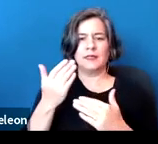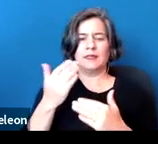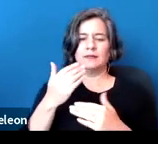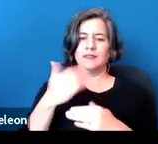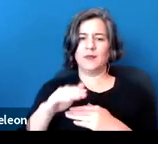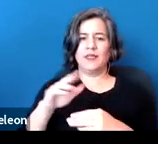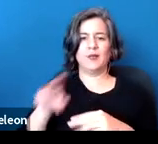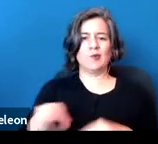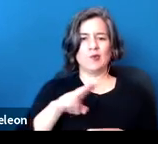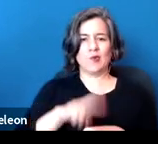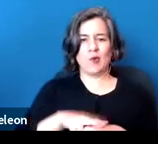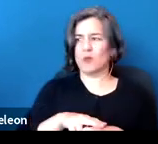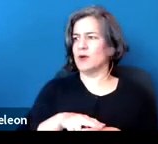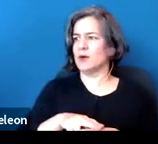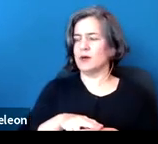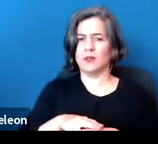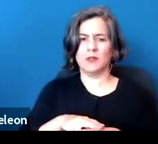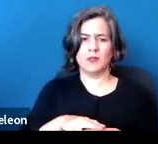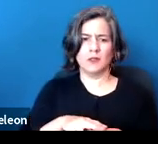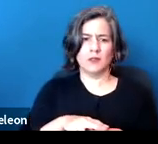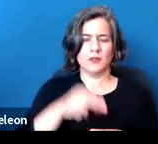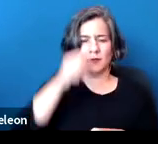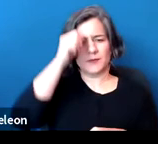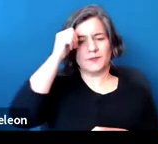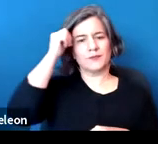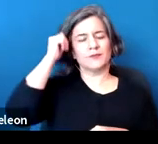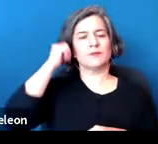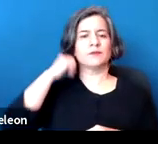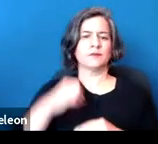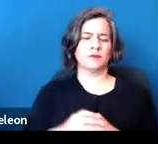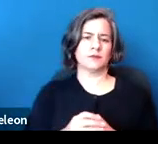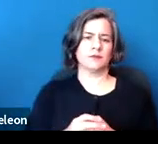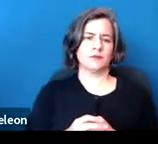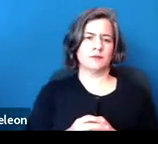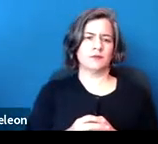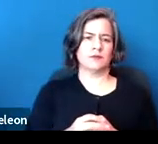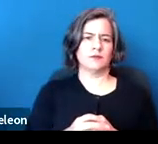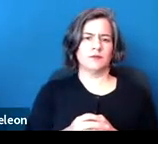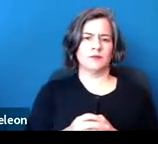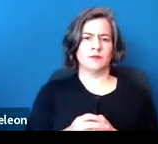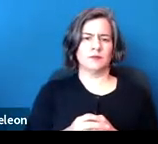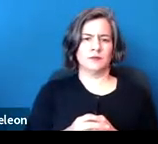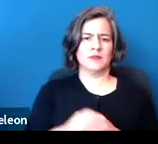The challenge in some of this analysis is if COVID is a very brief acute illness